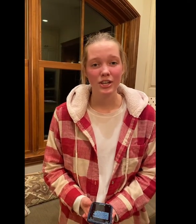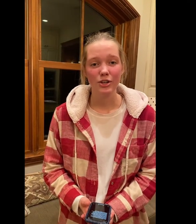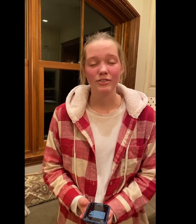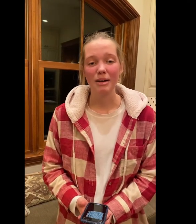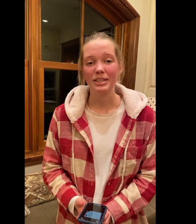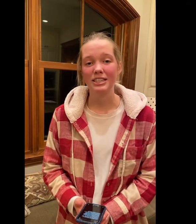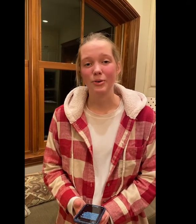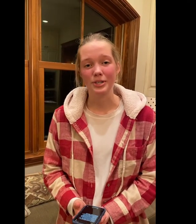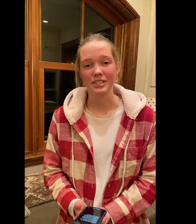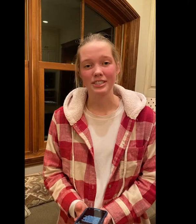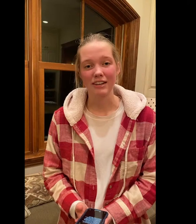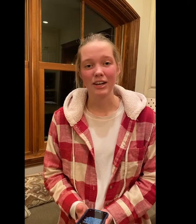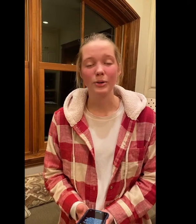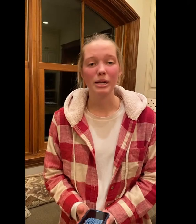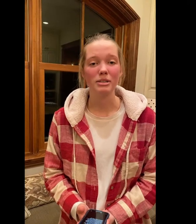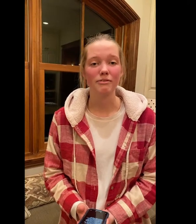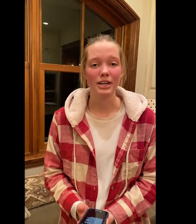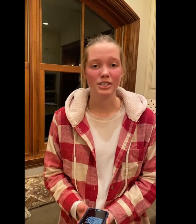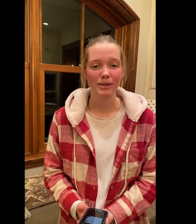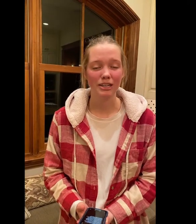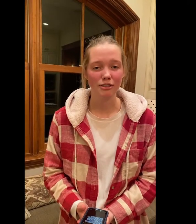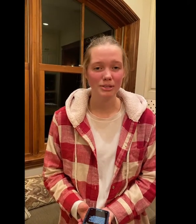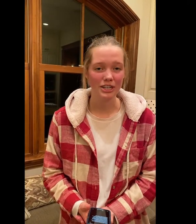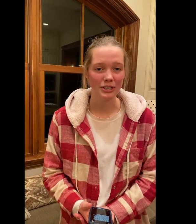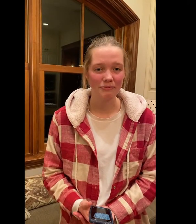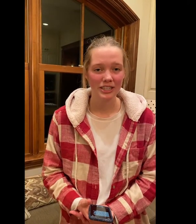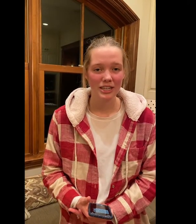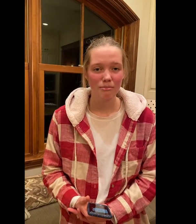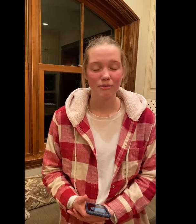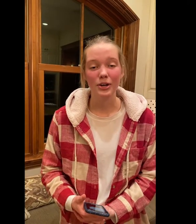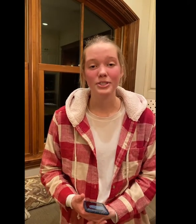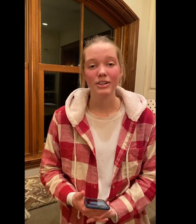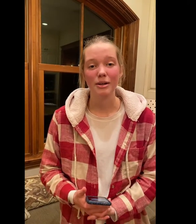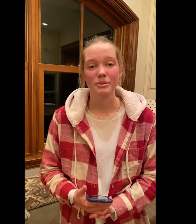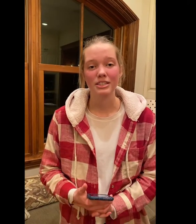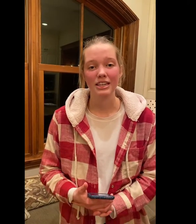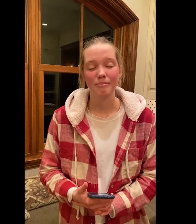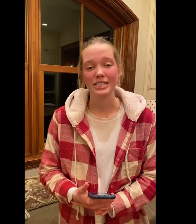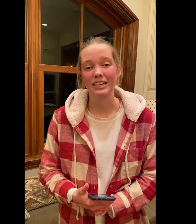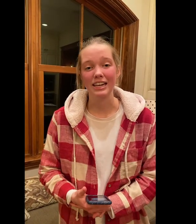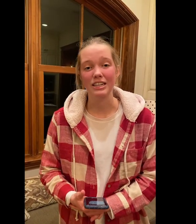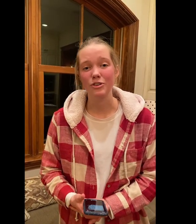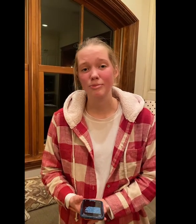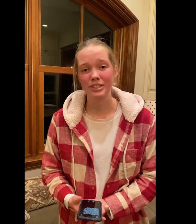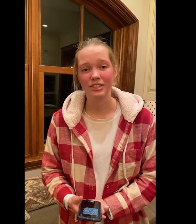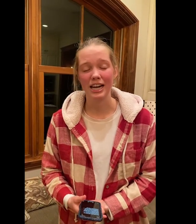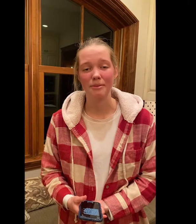Who have taught me in these courses that not only help me foster my love from material we have also helped by dedicating